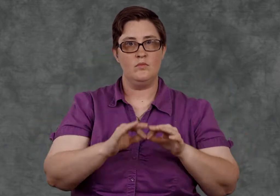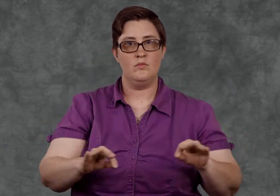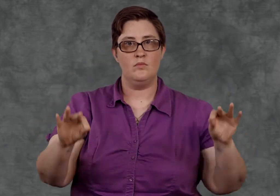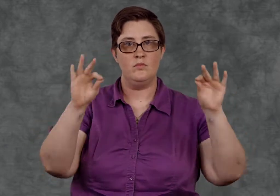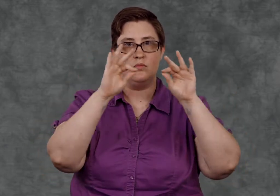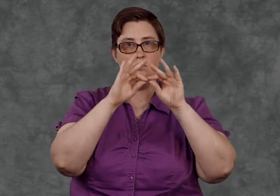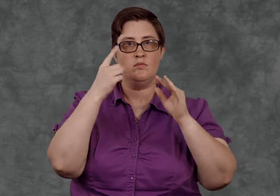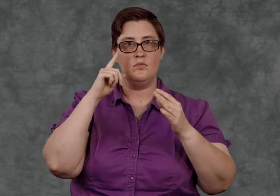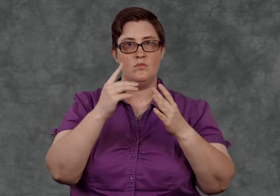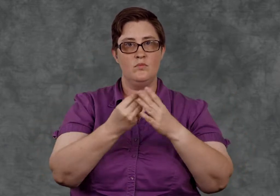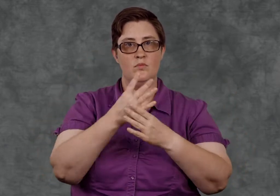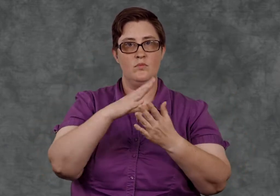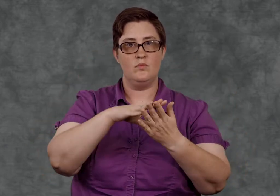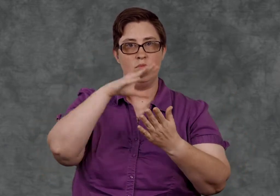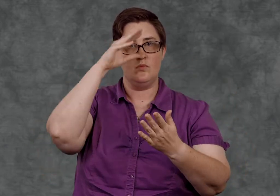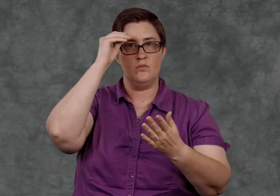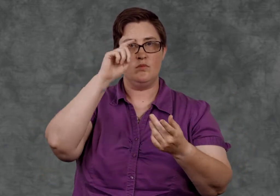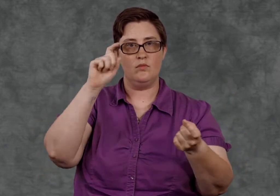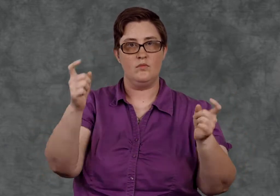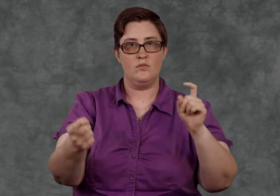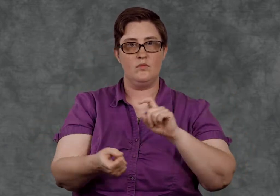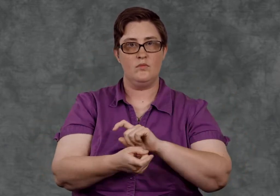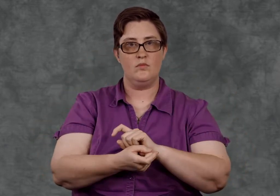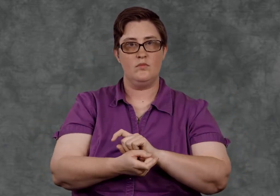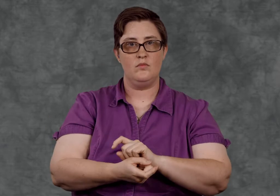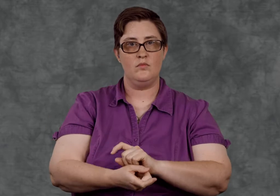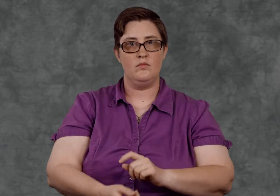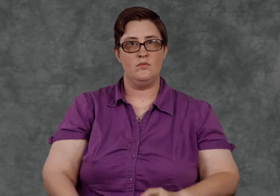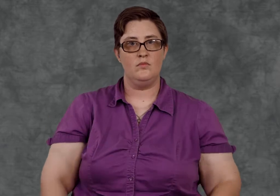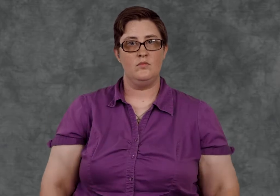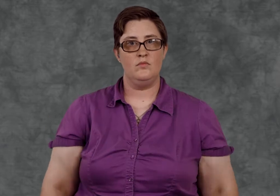can result in growth, learning, and change.